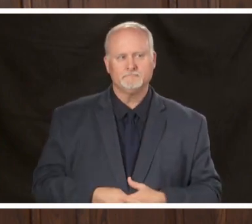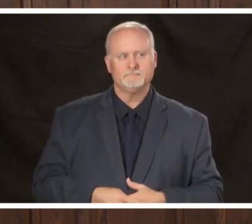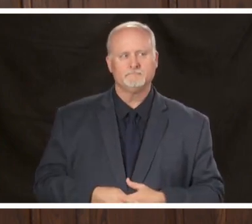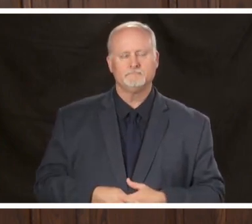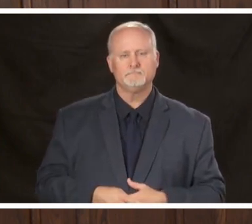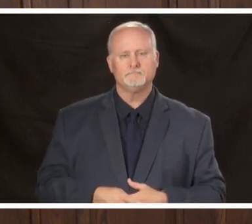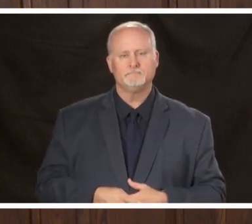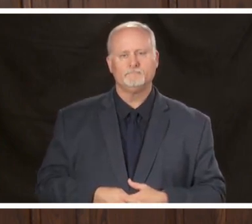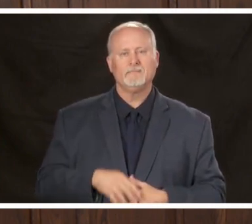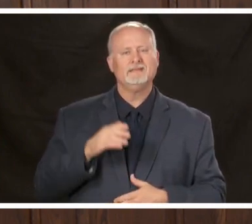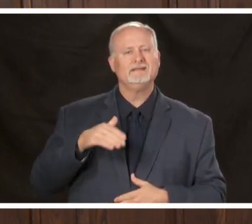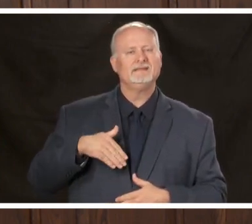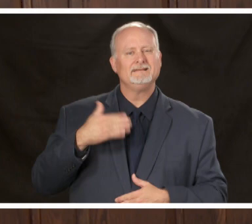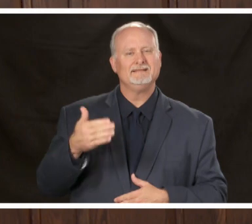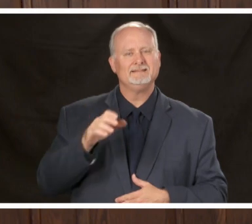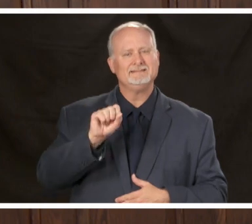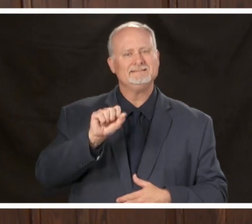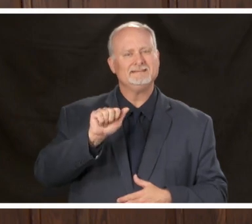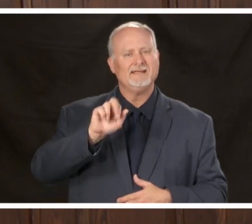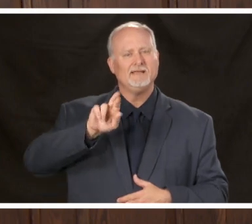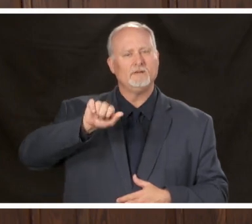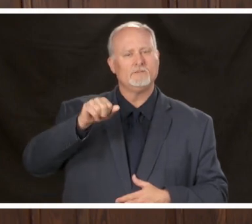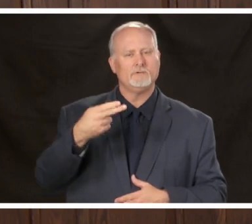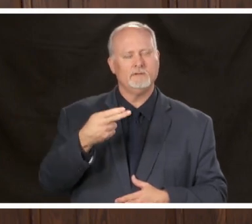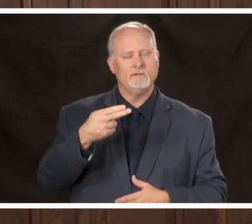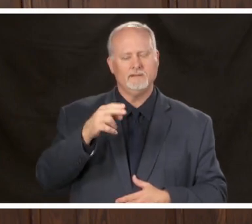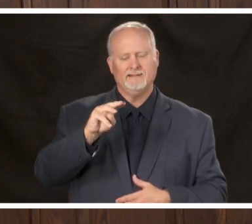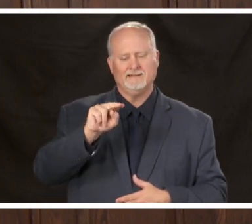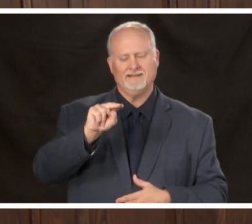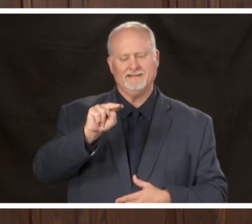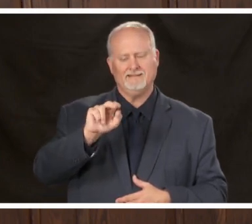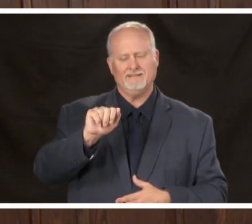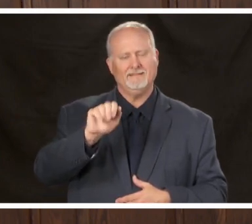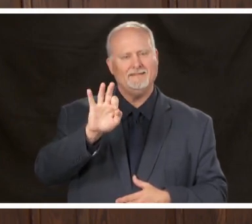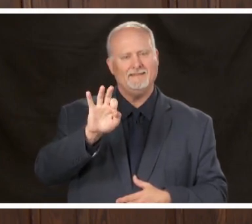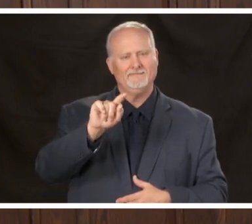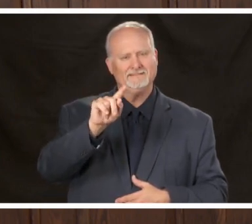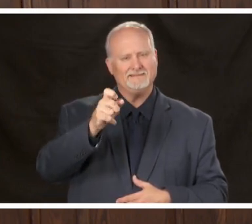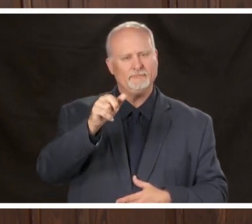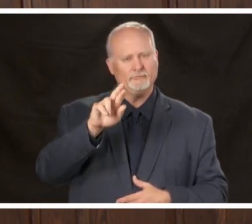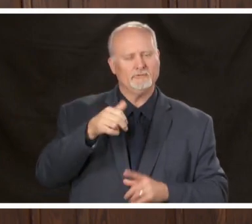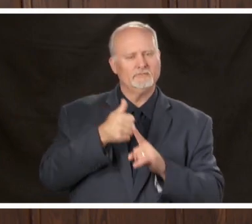next will be Sarah Nafziger emergency physician and co-chair of UAB's emergency